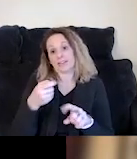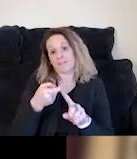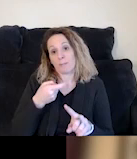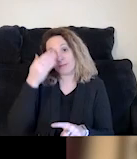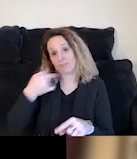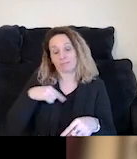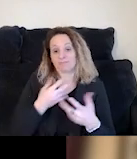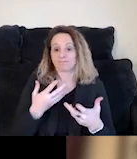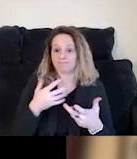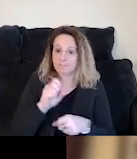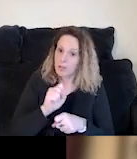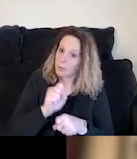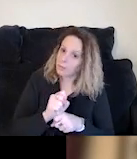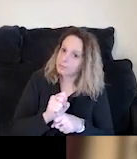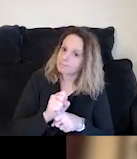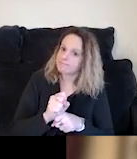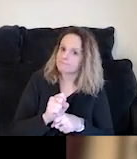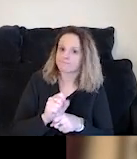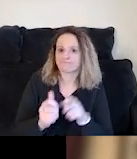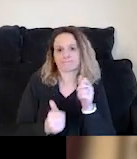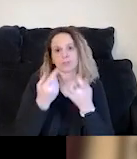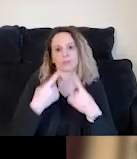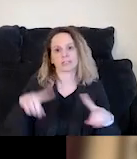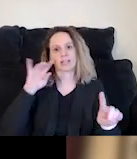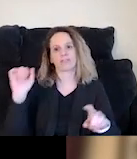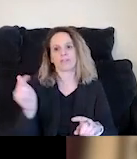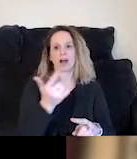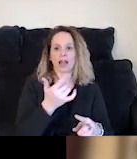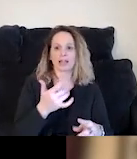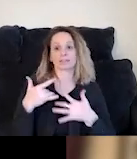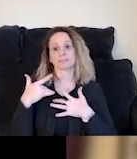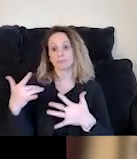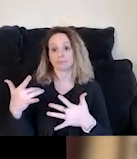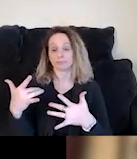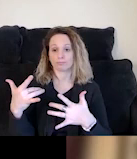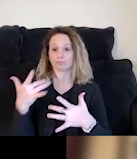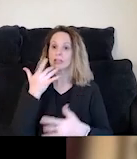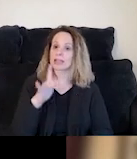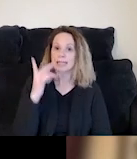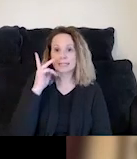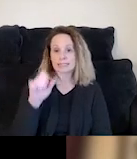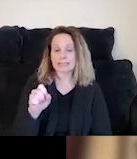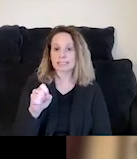work is gonna be the most successful for all of us. We're lucky to be able to see that on the ground in our organization,